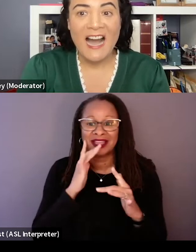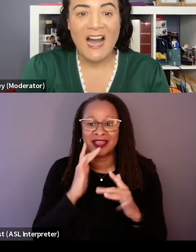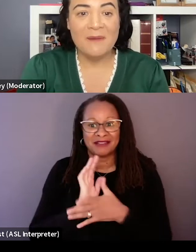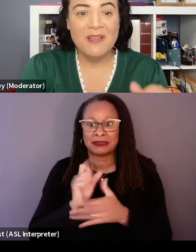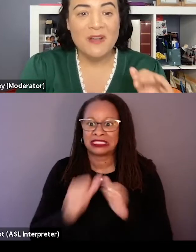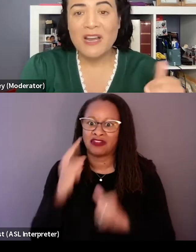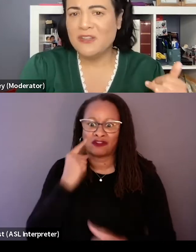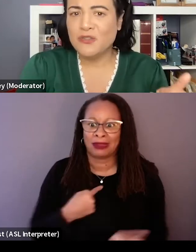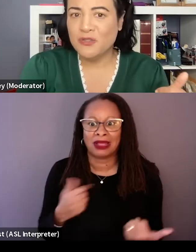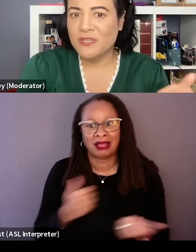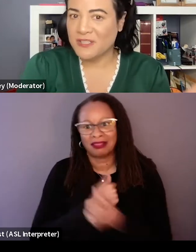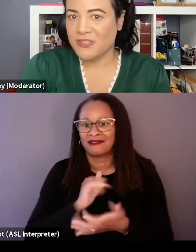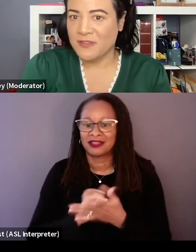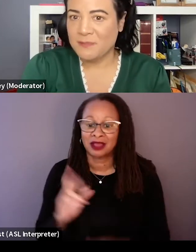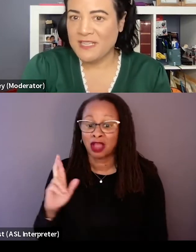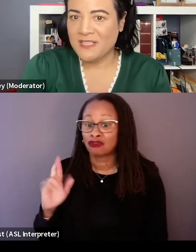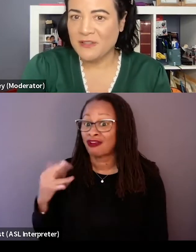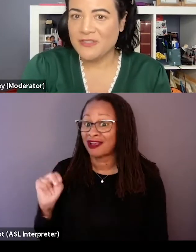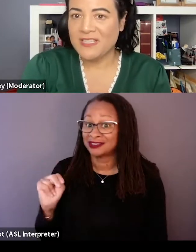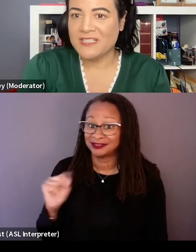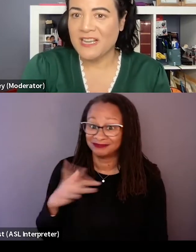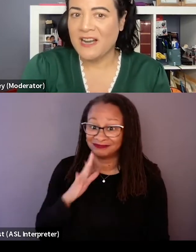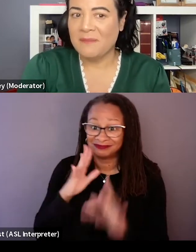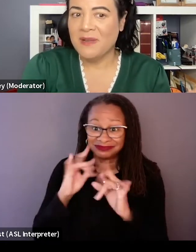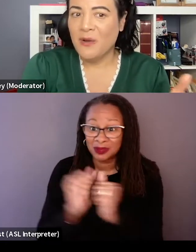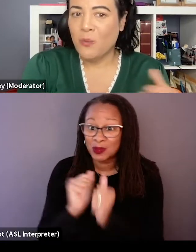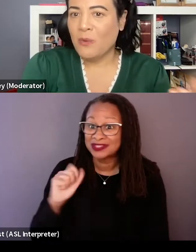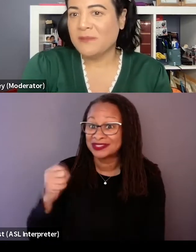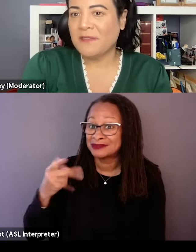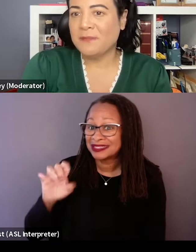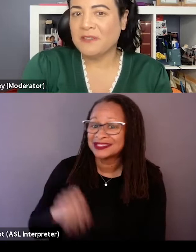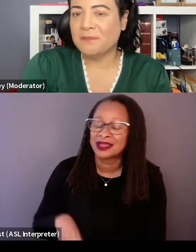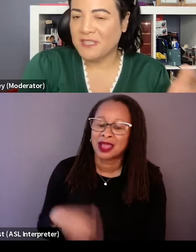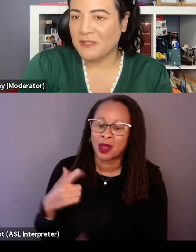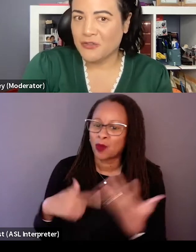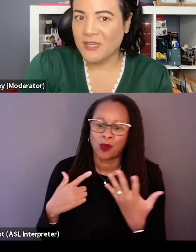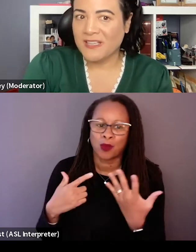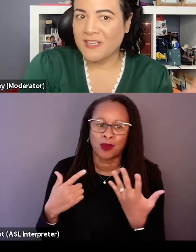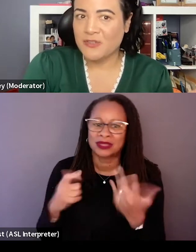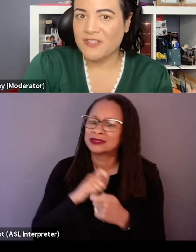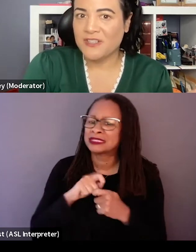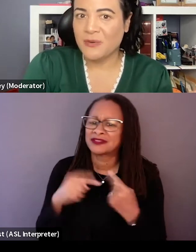Ryan, you consider yourself a space enthusiast. What was it about this particular story that interested you